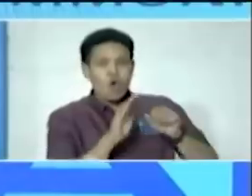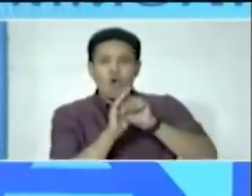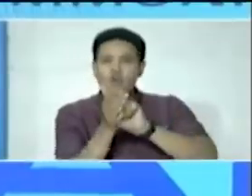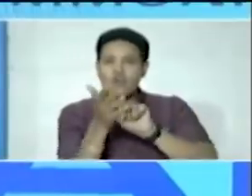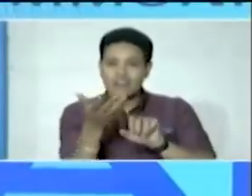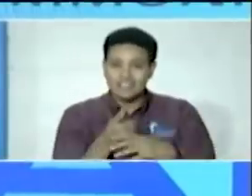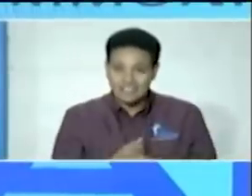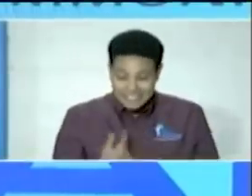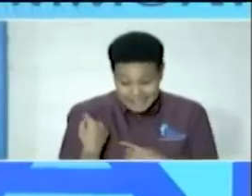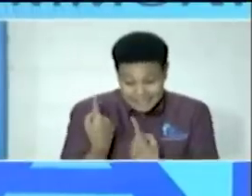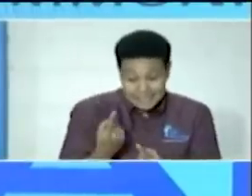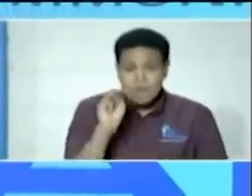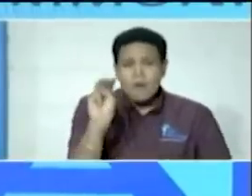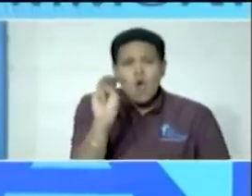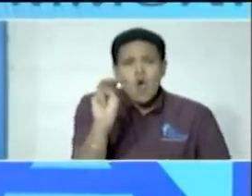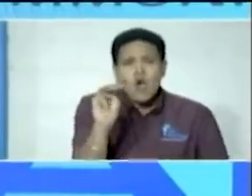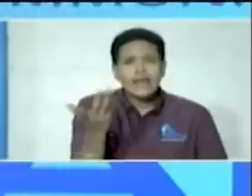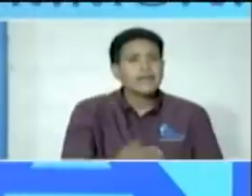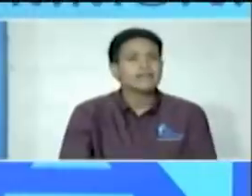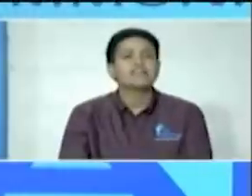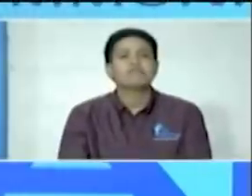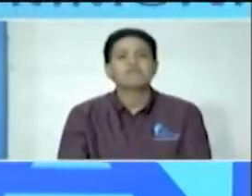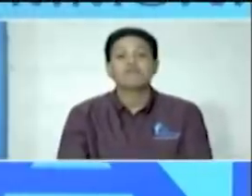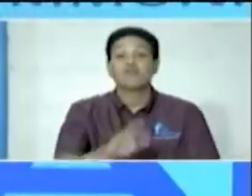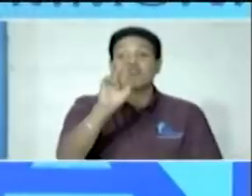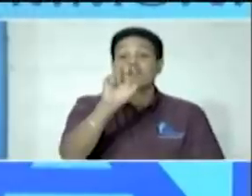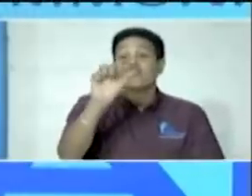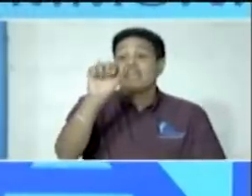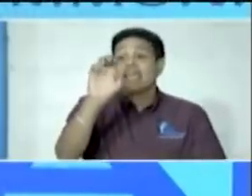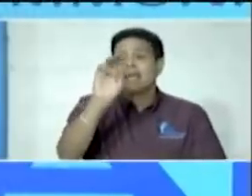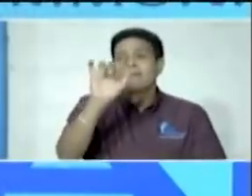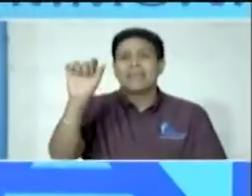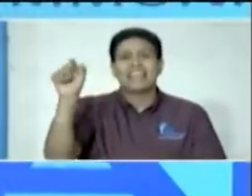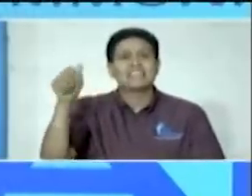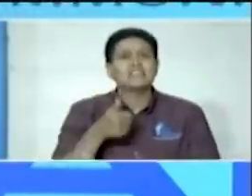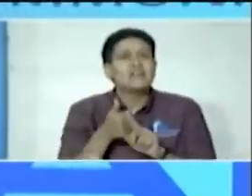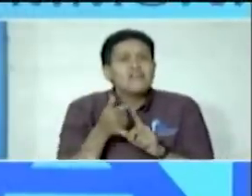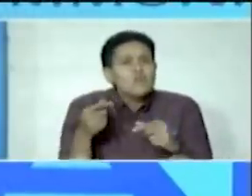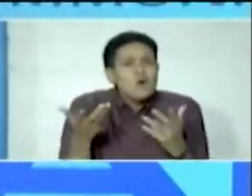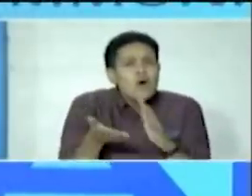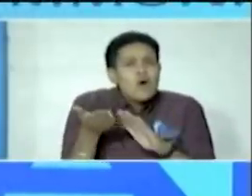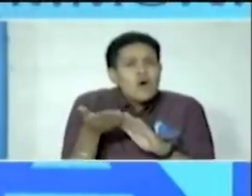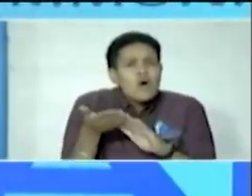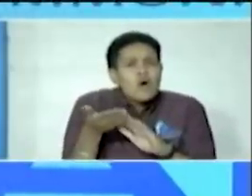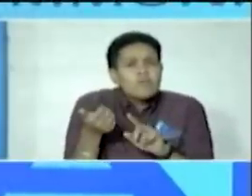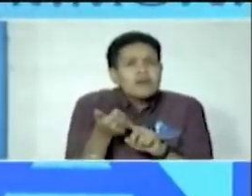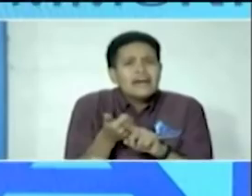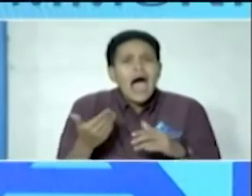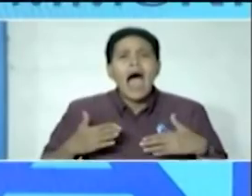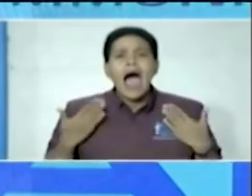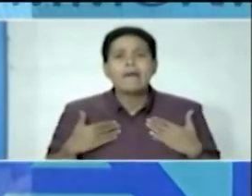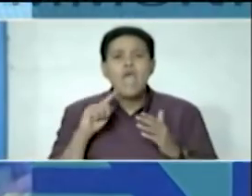since monday reggae mills have been operating happy hour